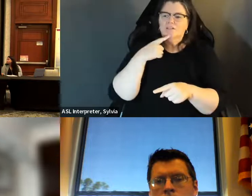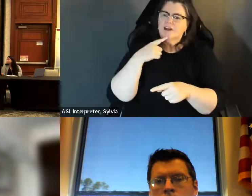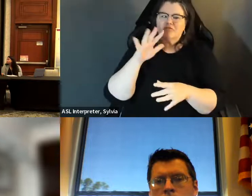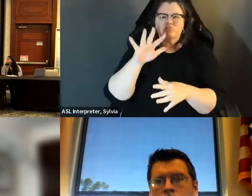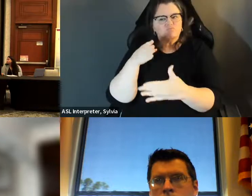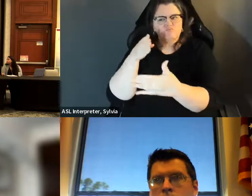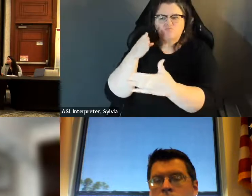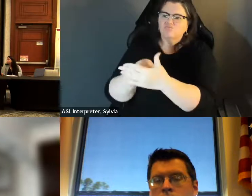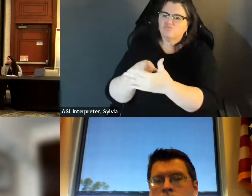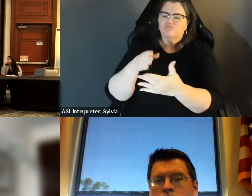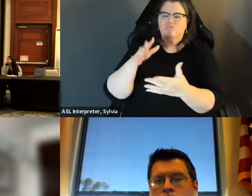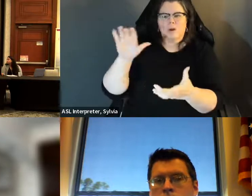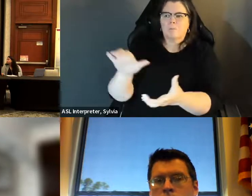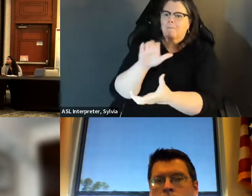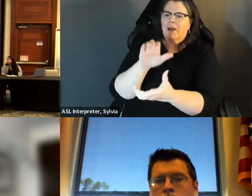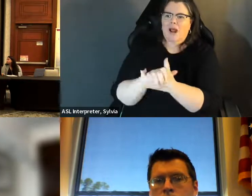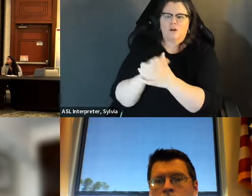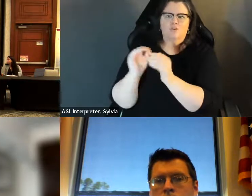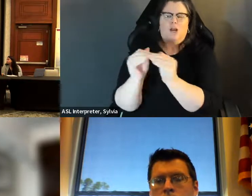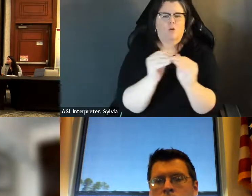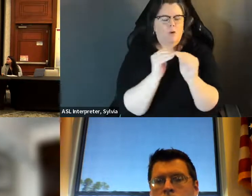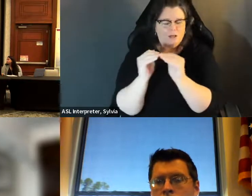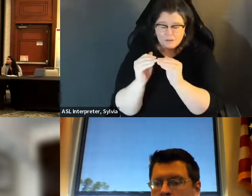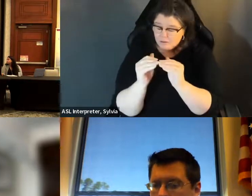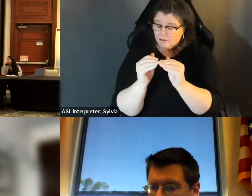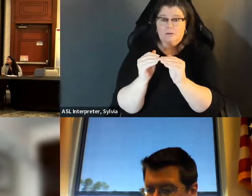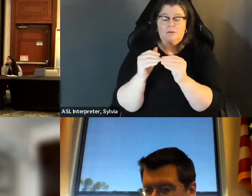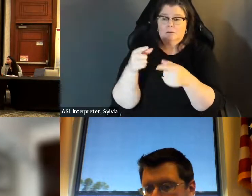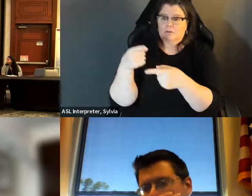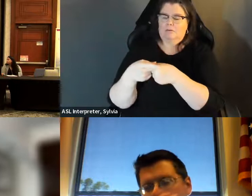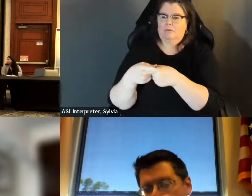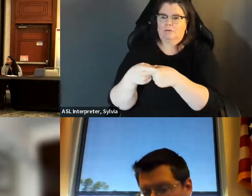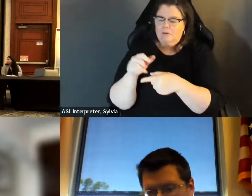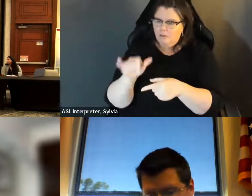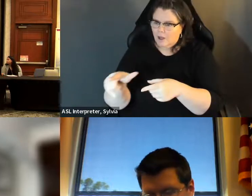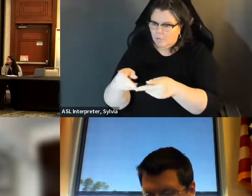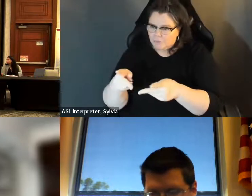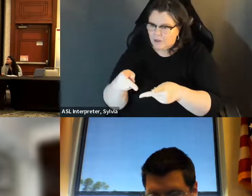You know, during the marriage fight we were voting in places where the marquis at the church was advocating against marriage equality. the marquee at the church was advocating against marriage